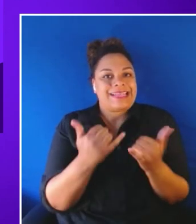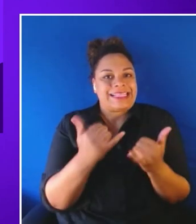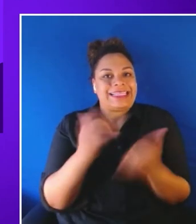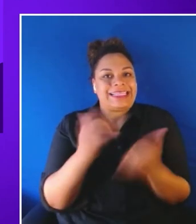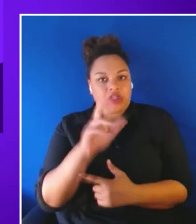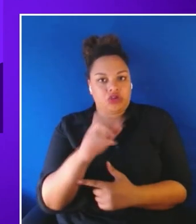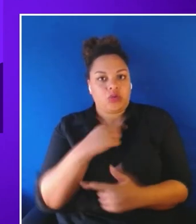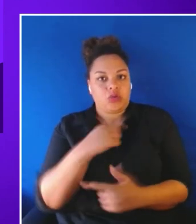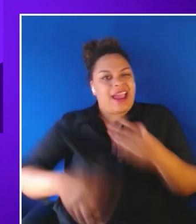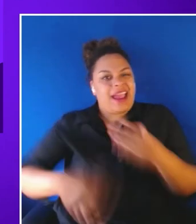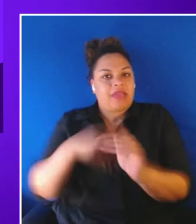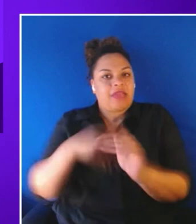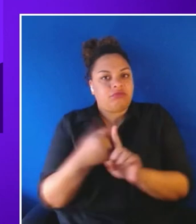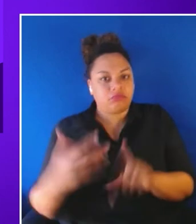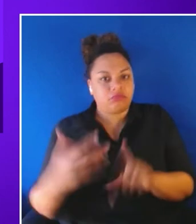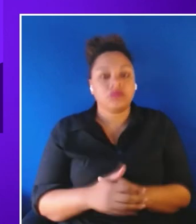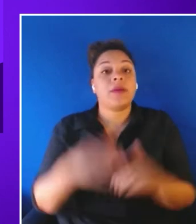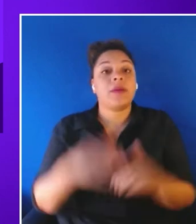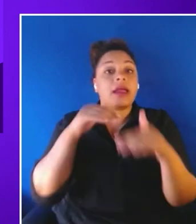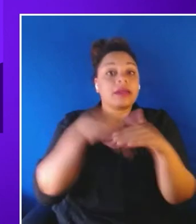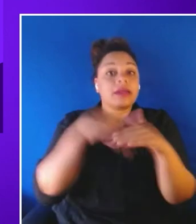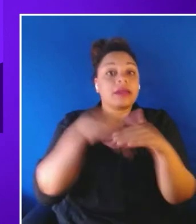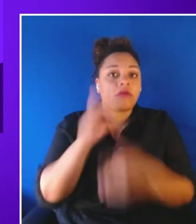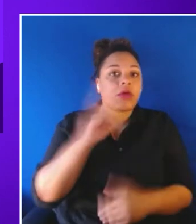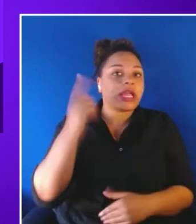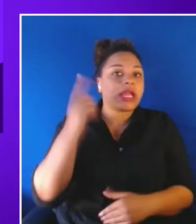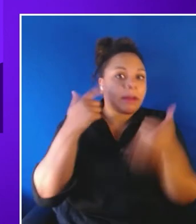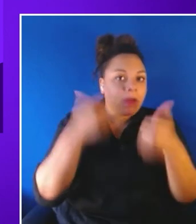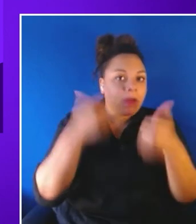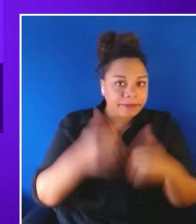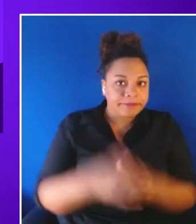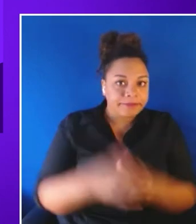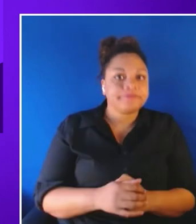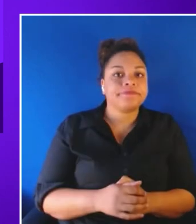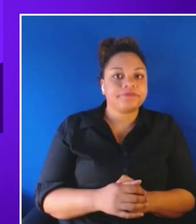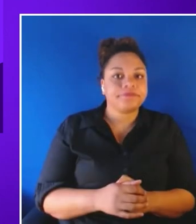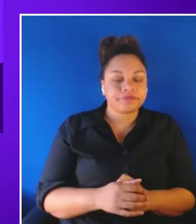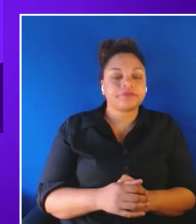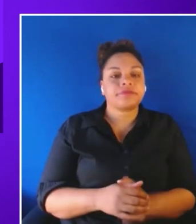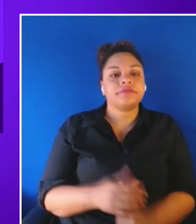accessibility, for hearing impairment. I am also here displaying two examples, two images,